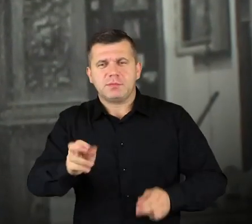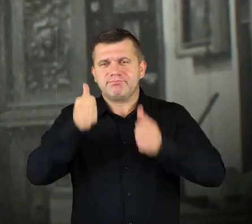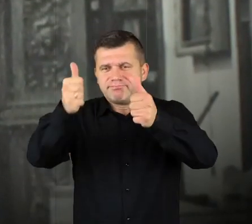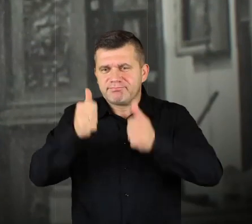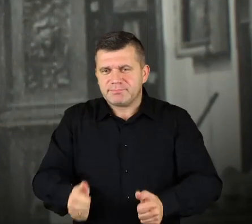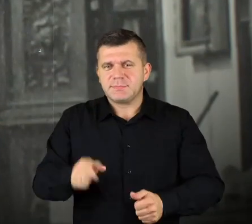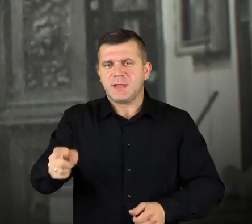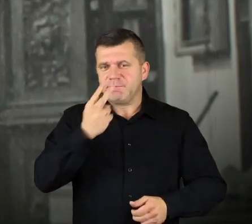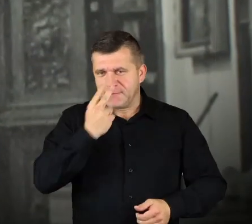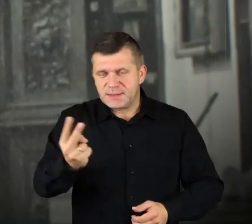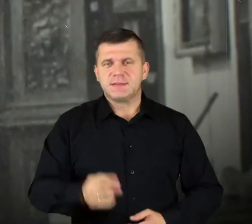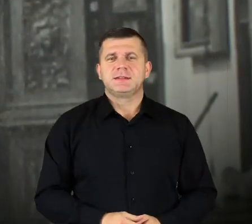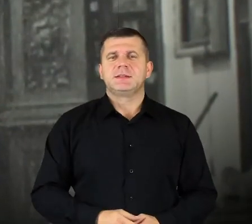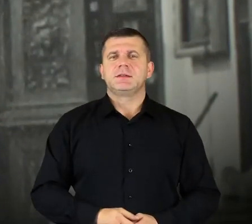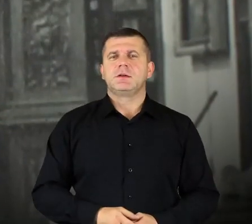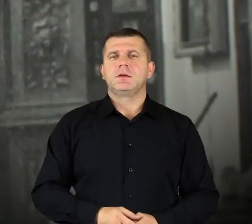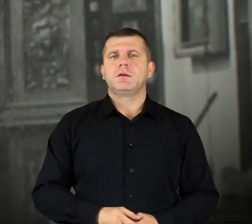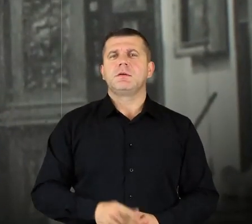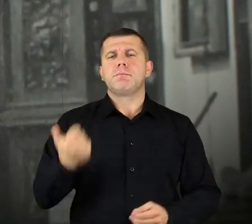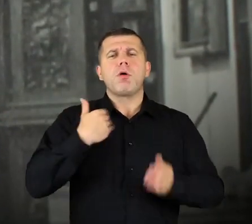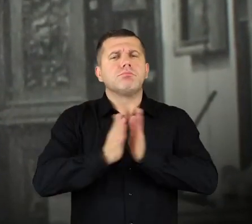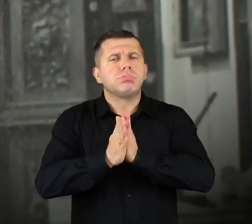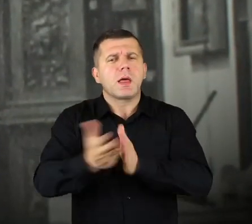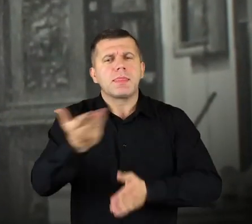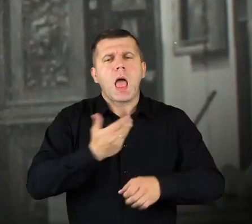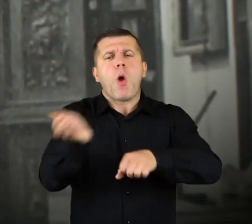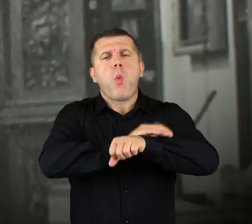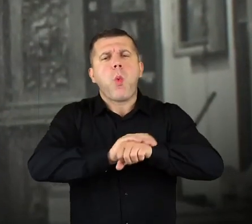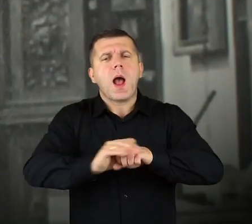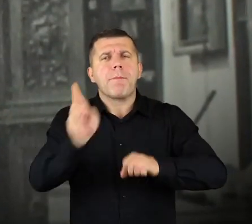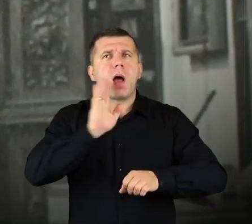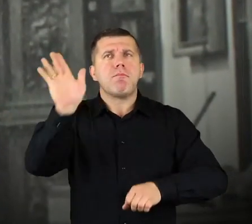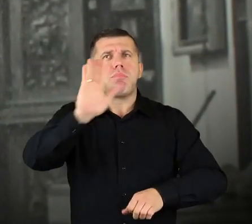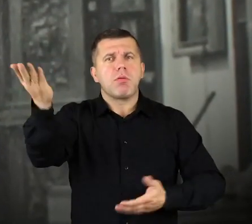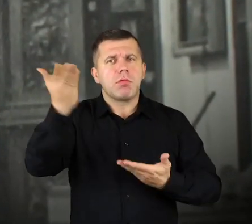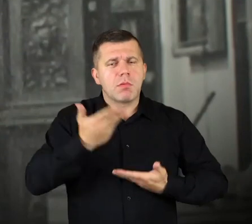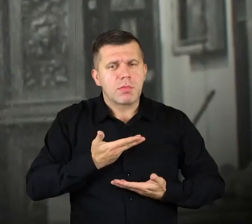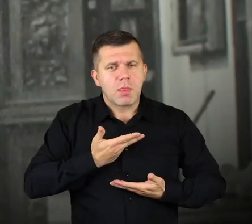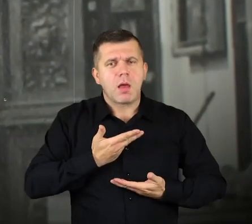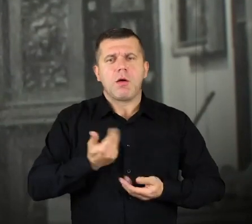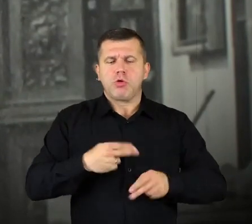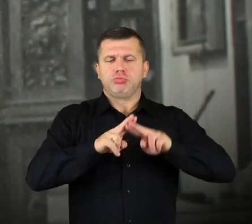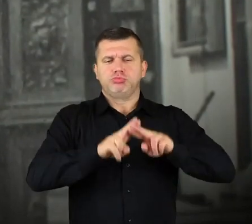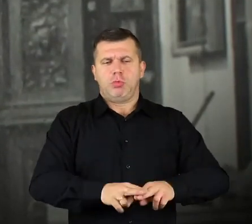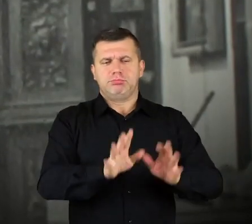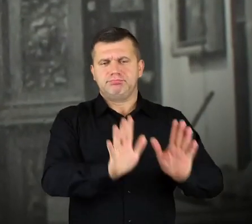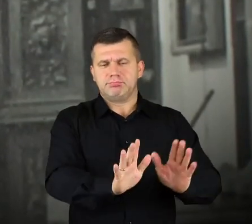that are attached to those plagues. As you can see, someone prayed to Saint Mary, she granted their wish, and they left this offering.